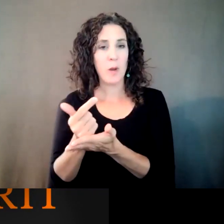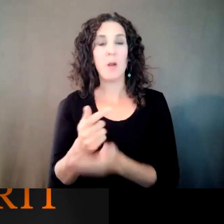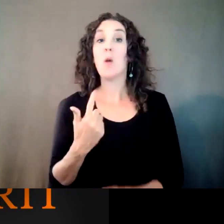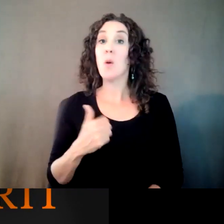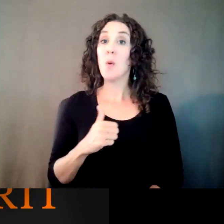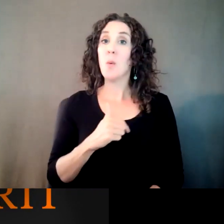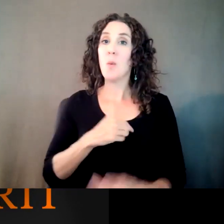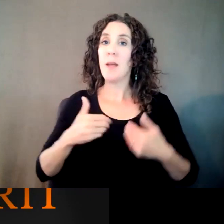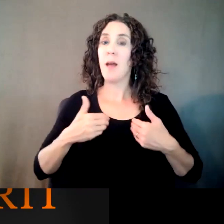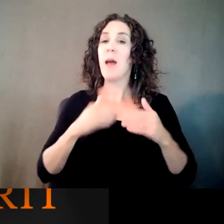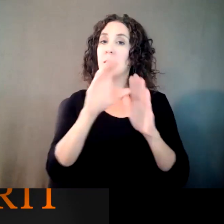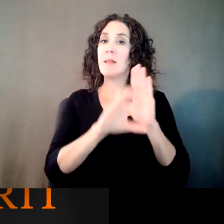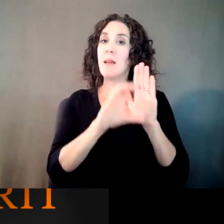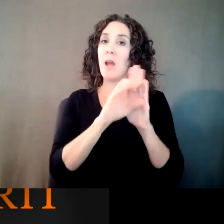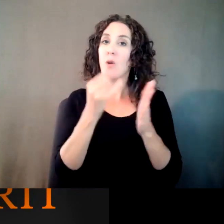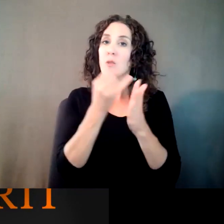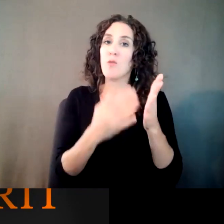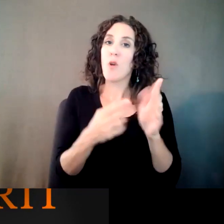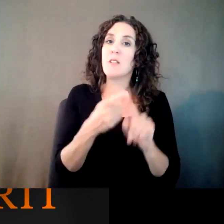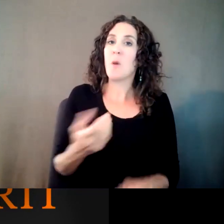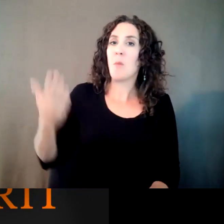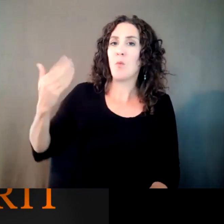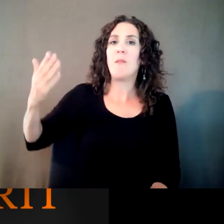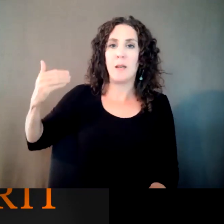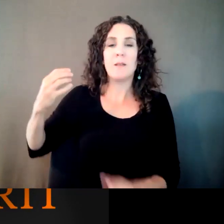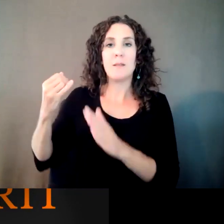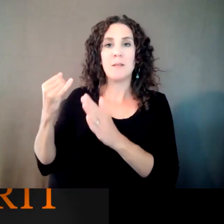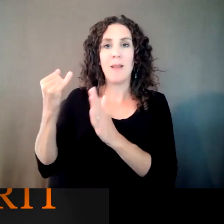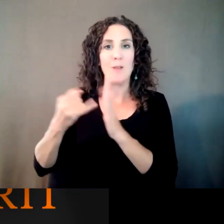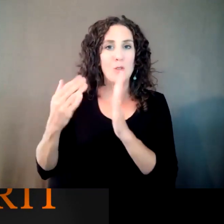done been an earlier illustrator that for a variety of reasons didn't work out so they